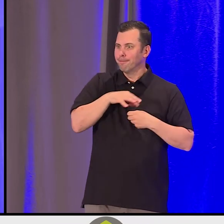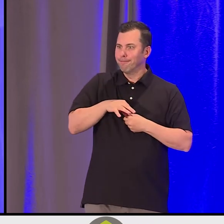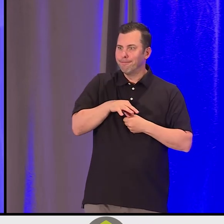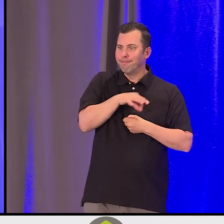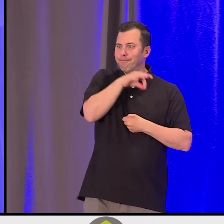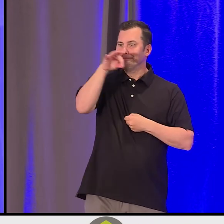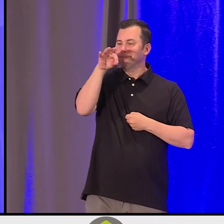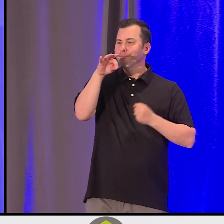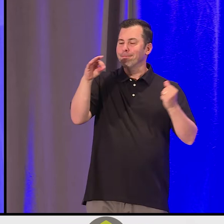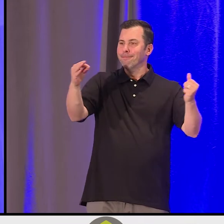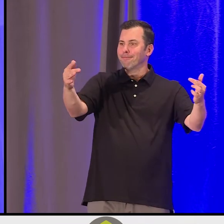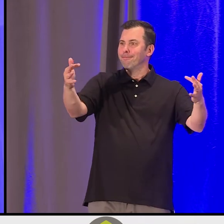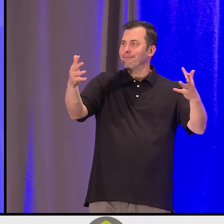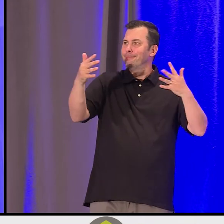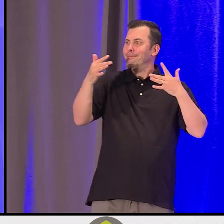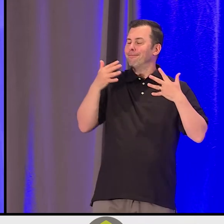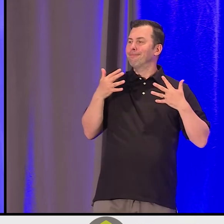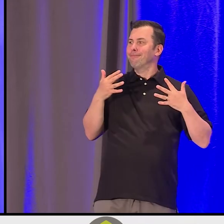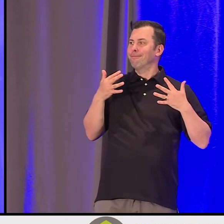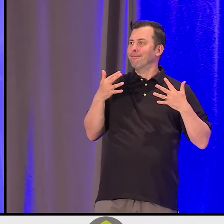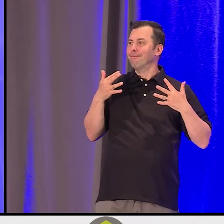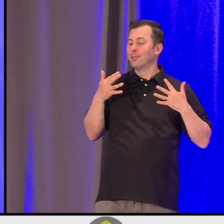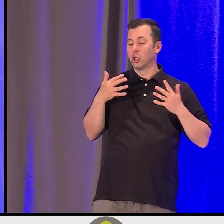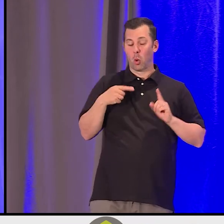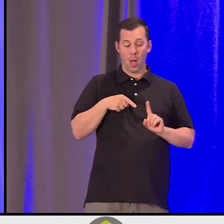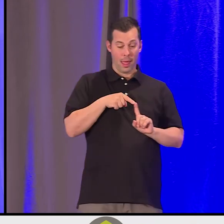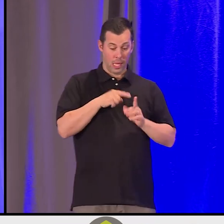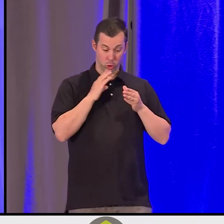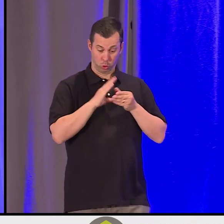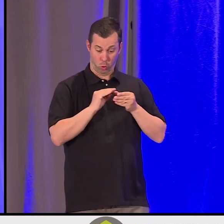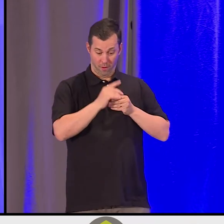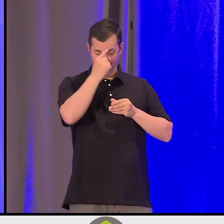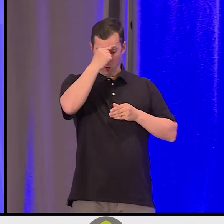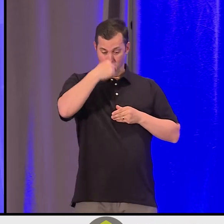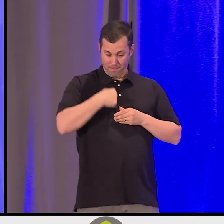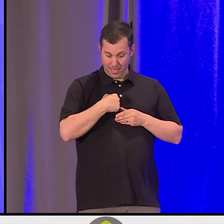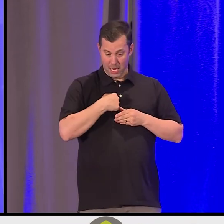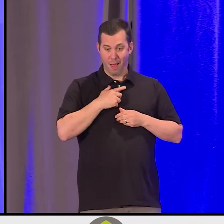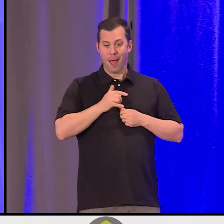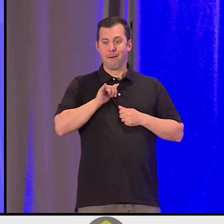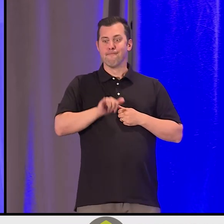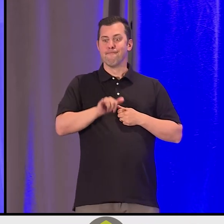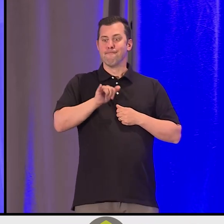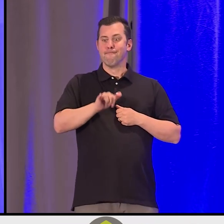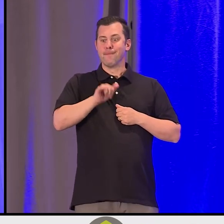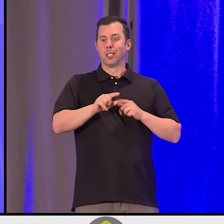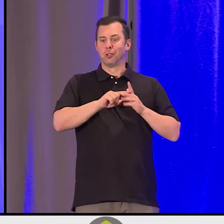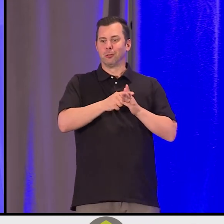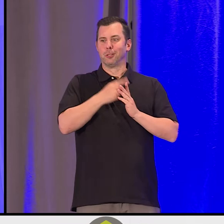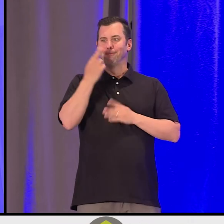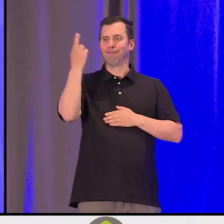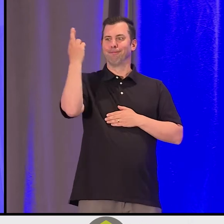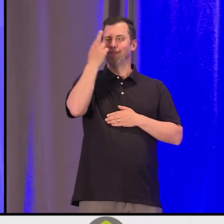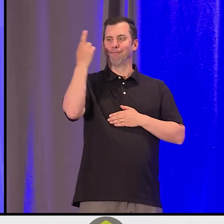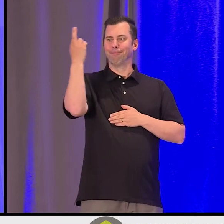And that was an important story that took on new meaning and relevance for us on a journey of compassion, of self-compassion first.